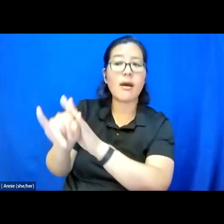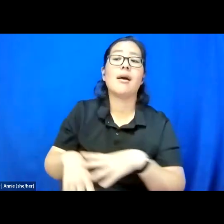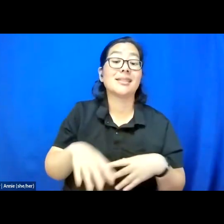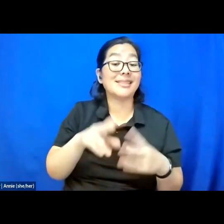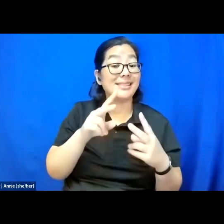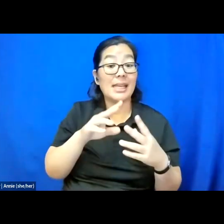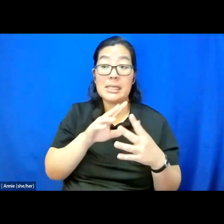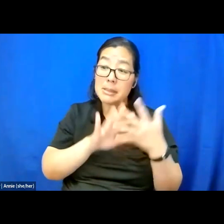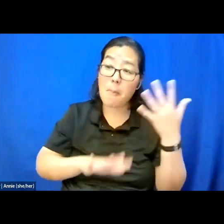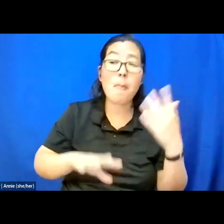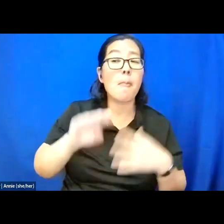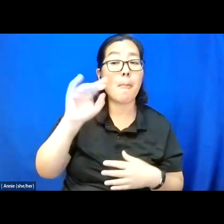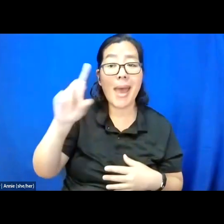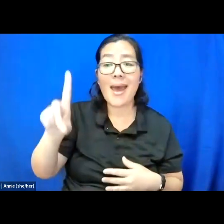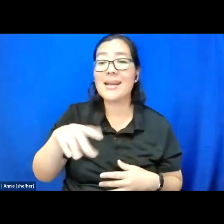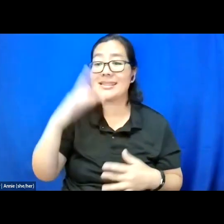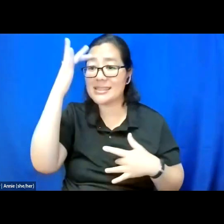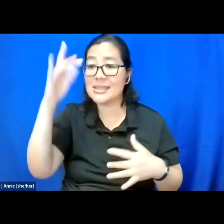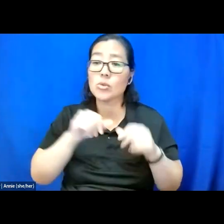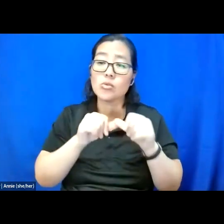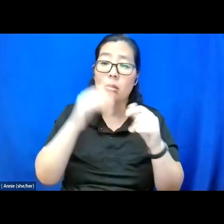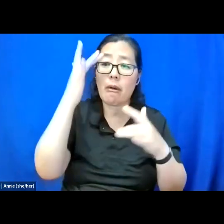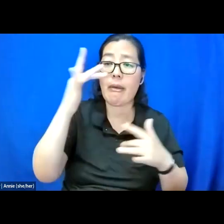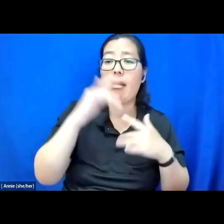chronically ill, current and formally incarcerated.